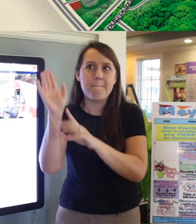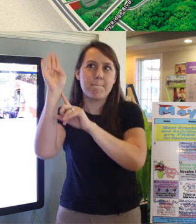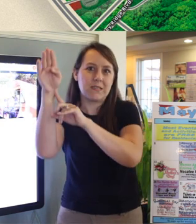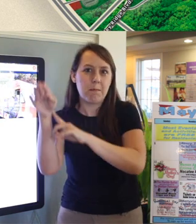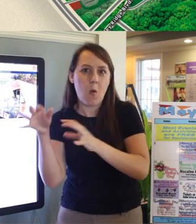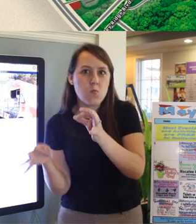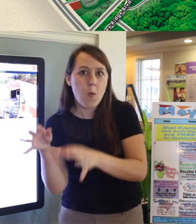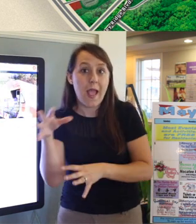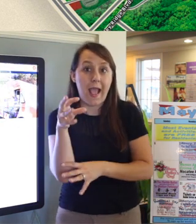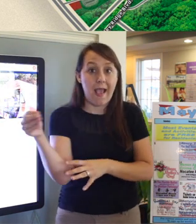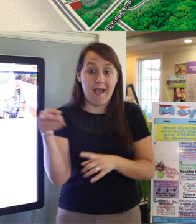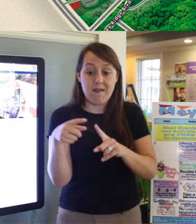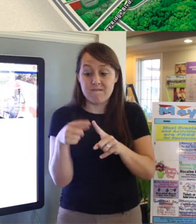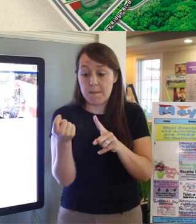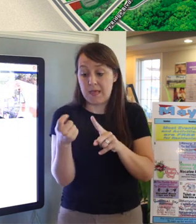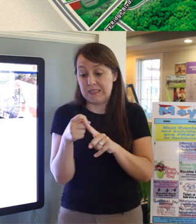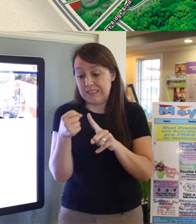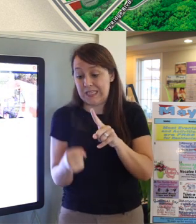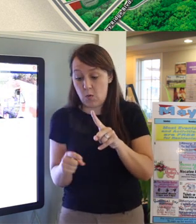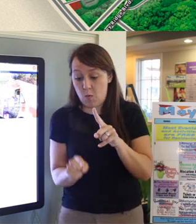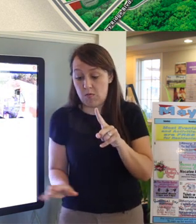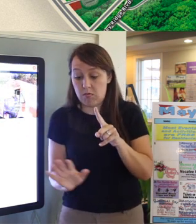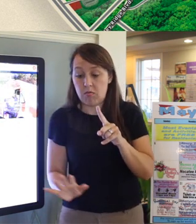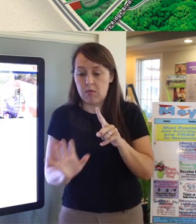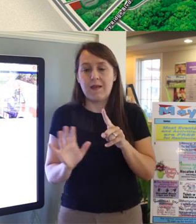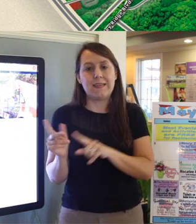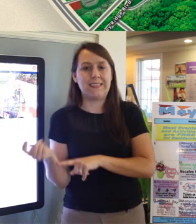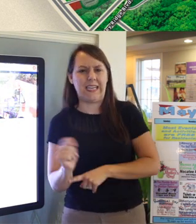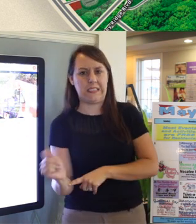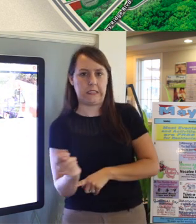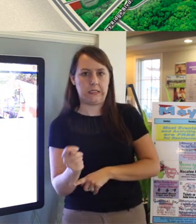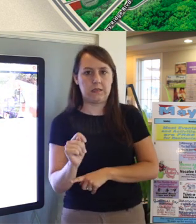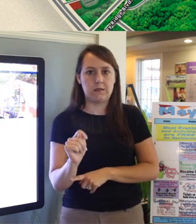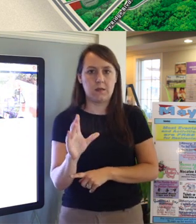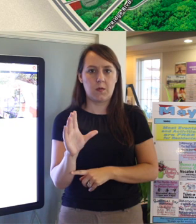and a little bit further south of this area you'll find our tennis courts